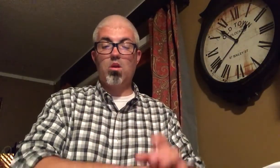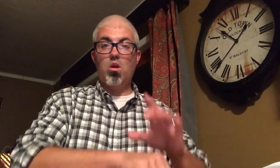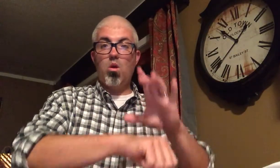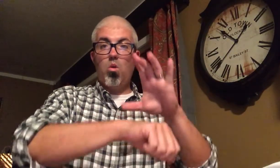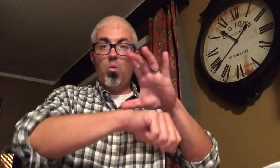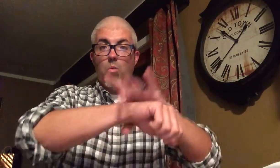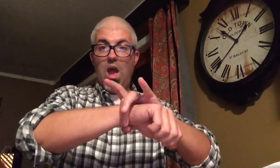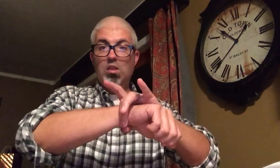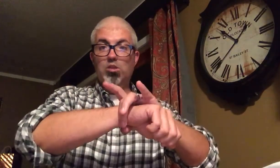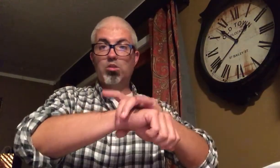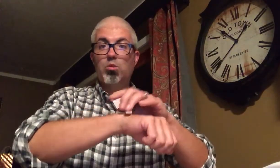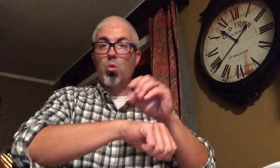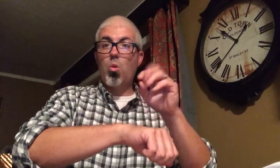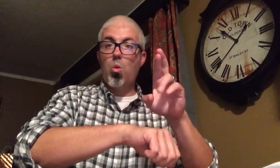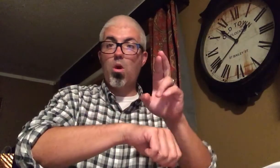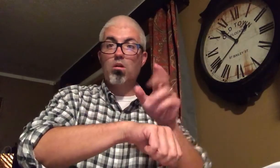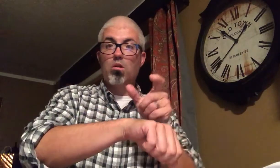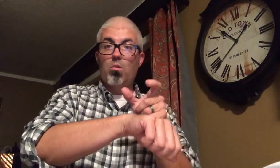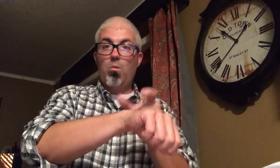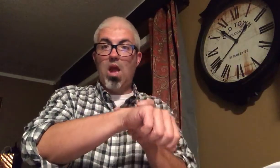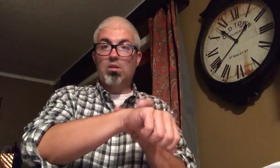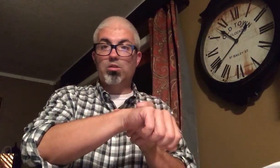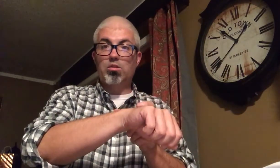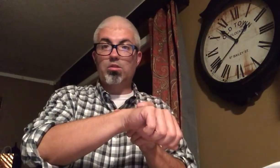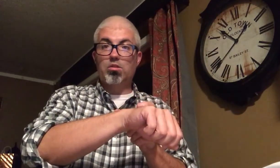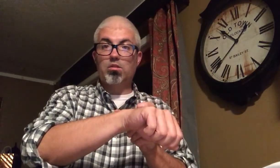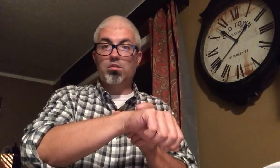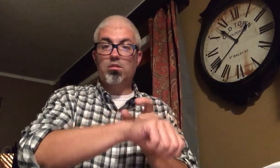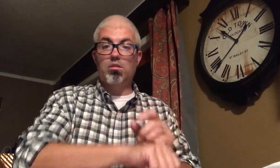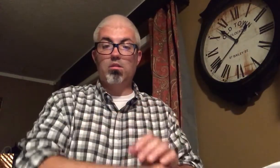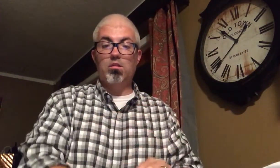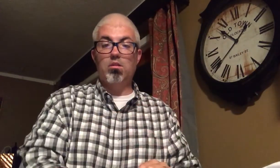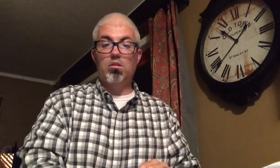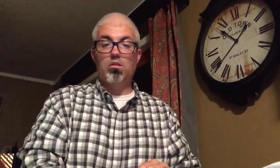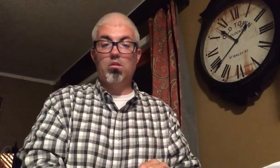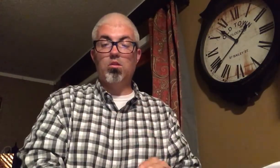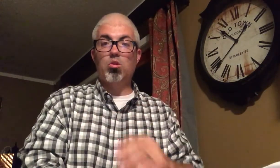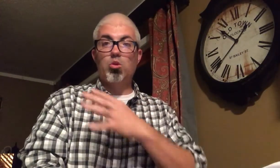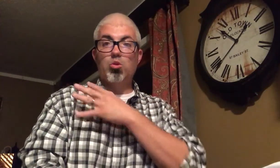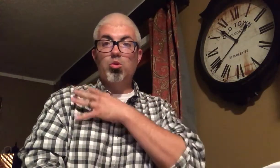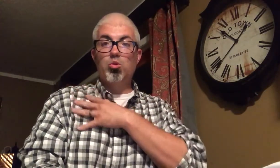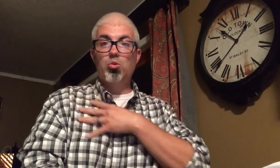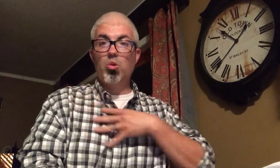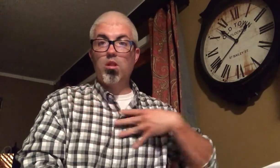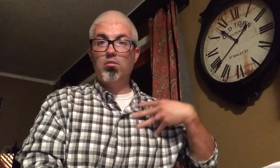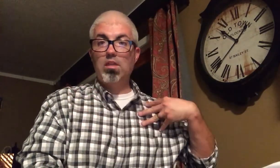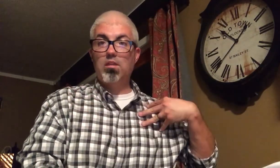WATCH or WATCH (two different signs) JEWELRY